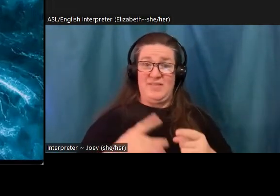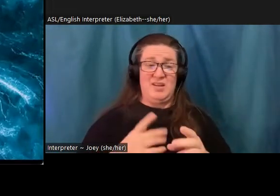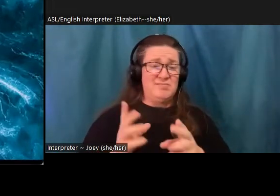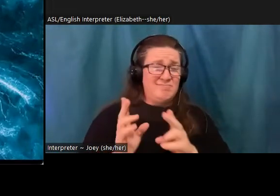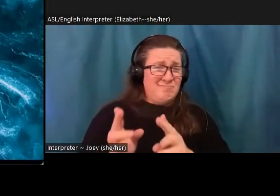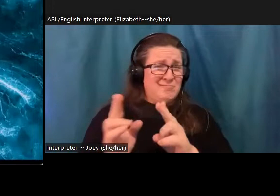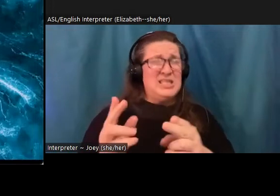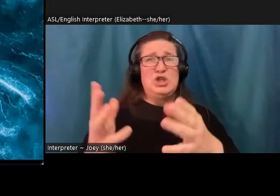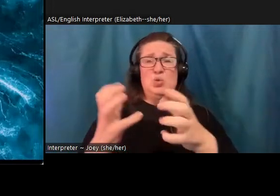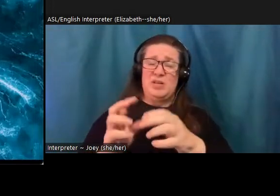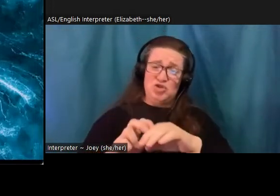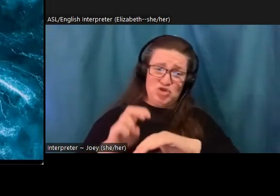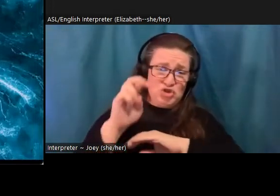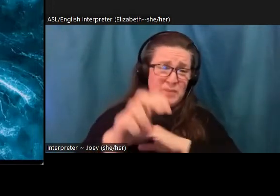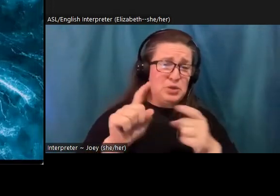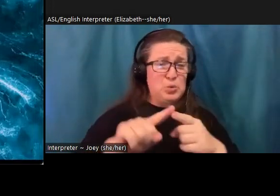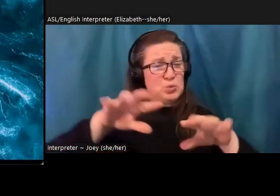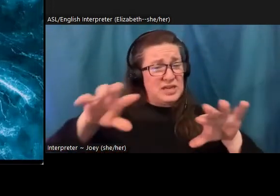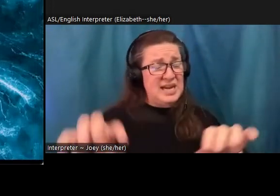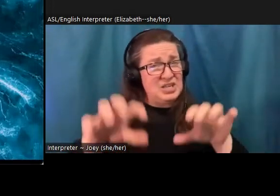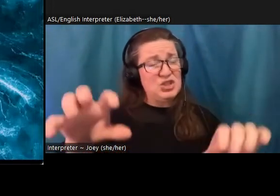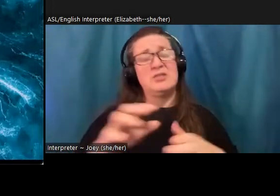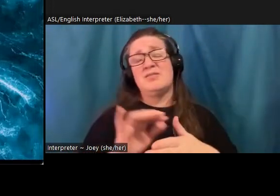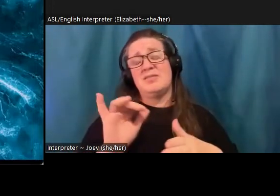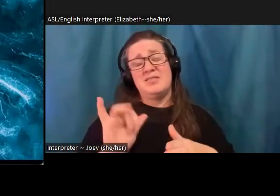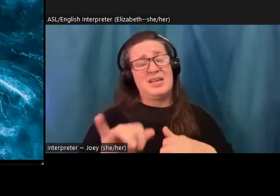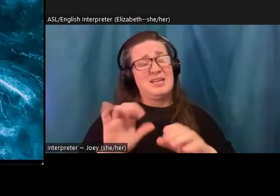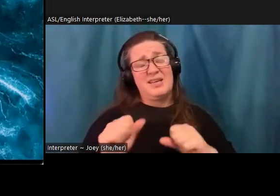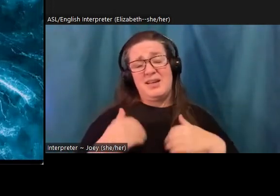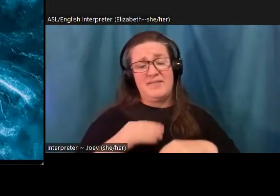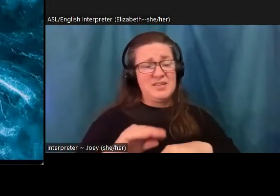which again, can be counterproductive if that were just doing that as a way to avoid dwelling with these hard